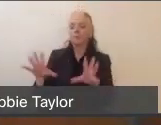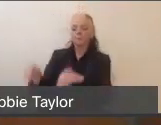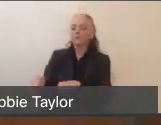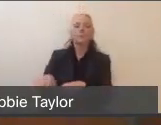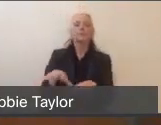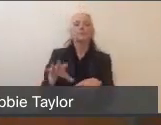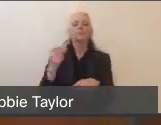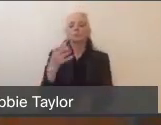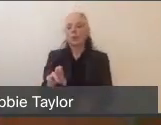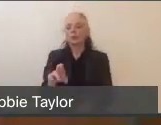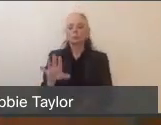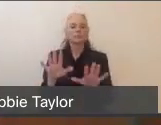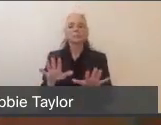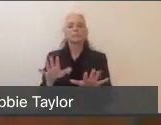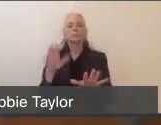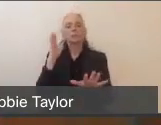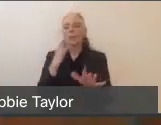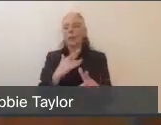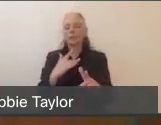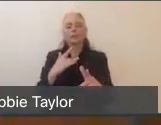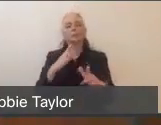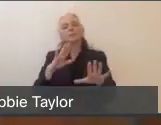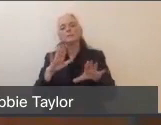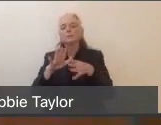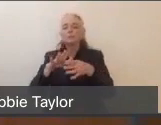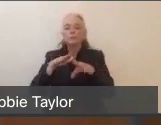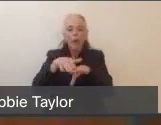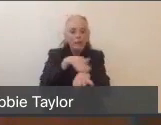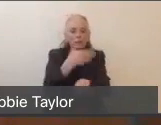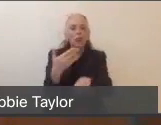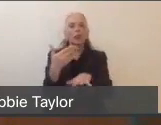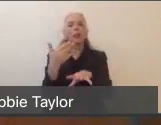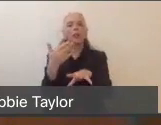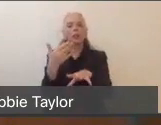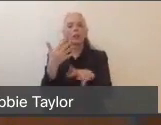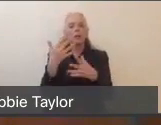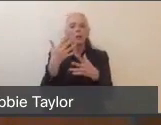It is likely it would be gradual, phased-in, and there may even be fits and starts.